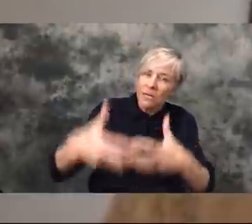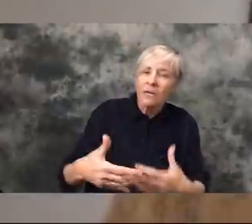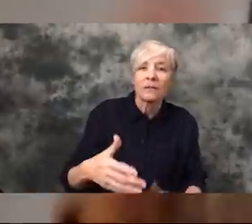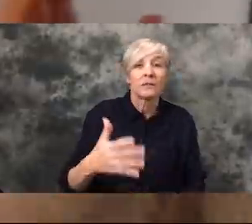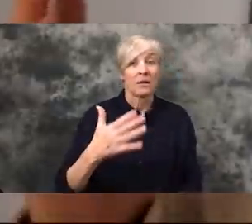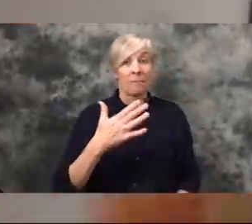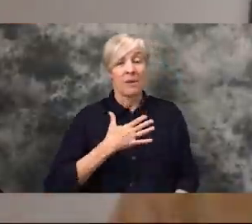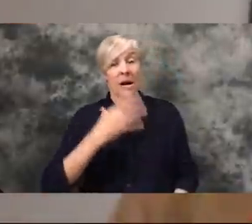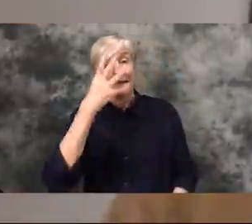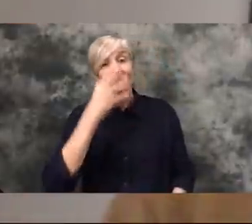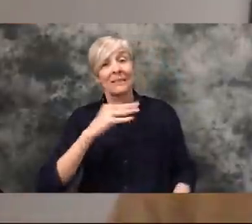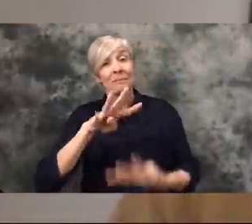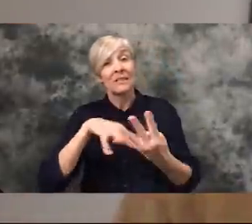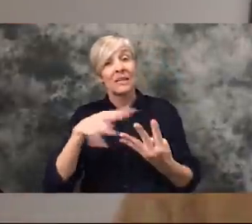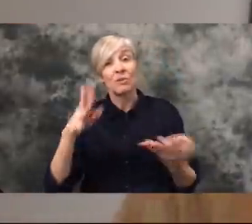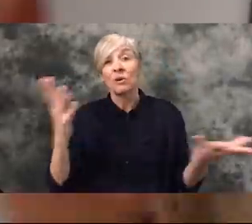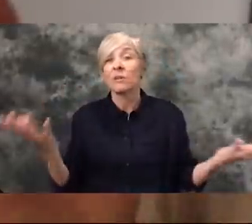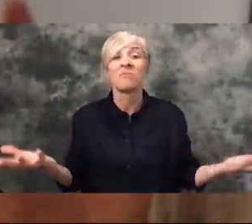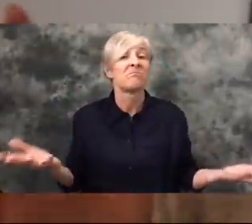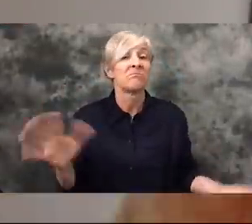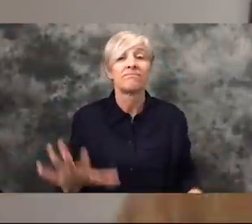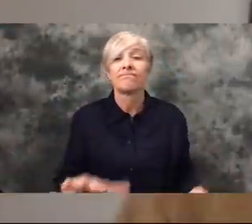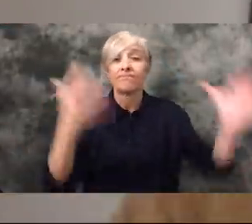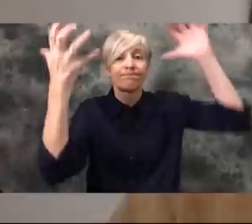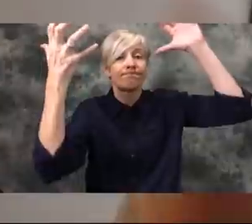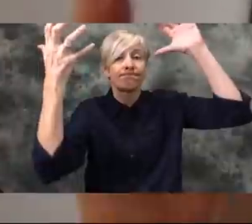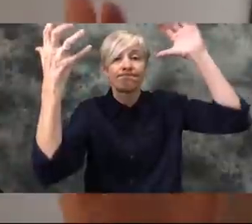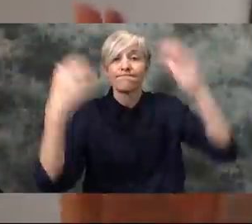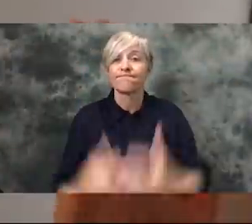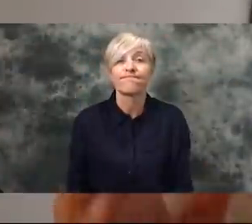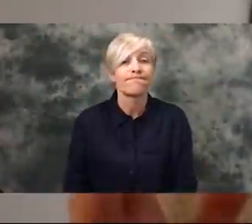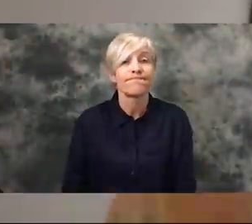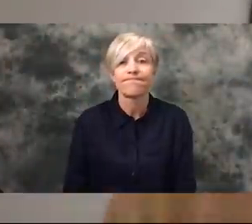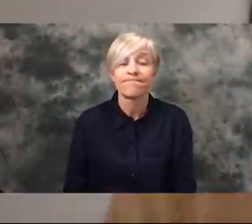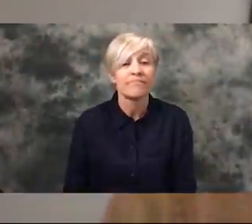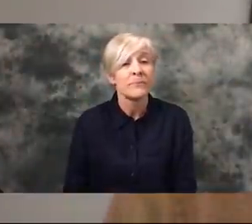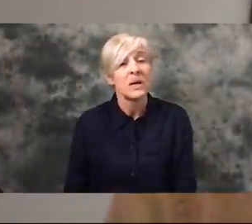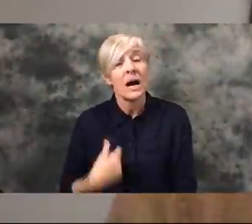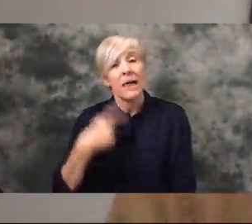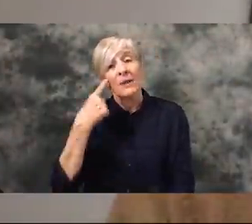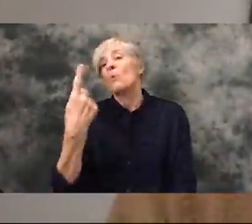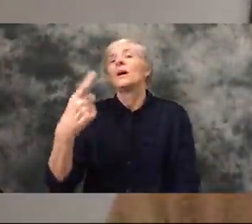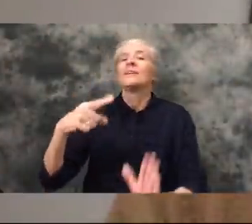My sleep schedule is absolutely just out of whack. And so I think that what the downfalls